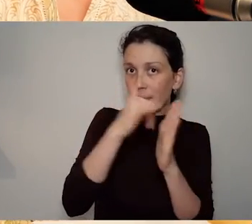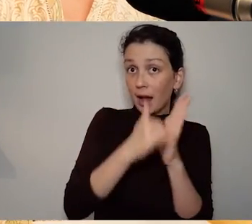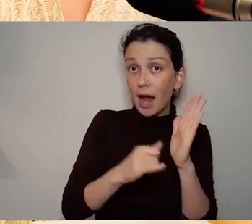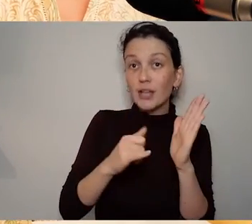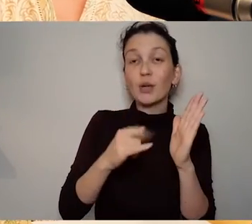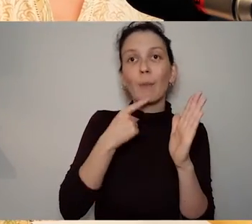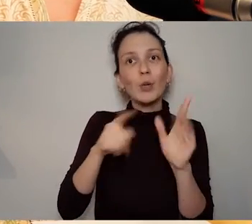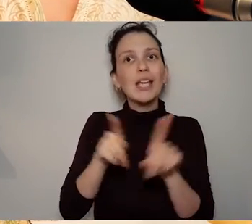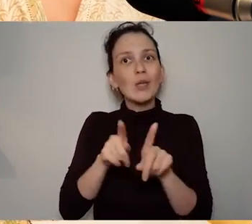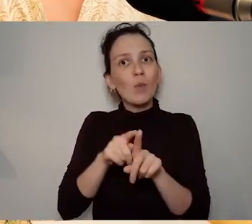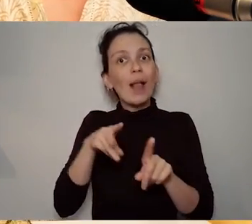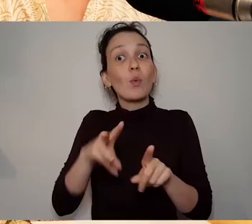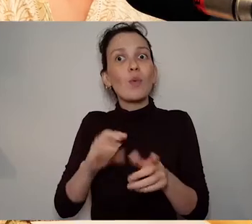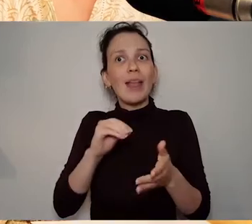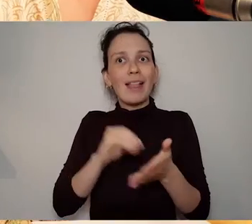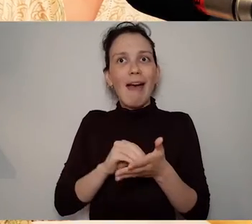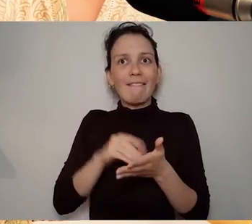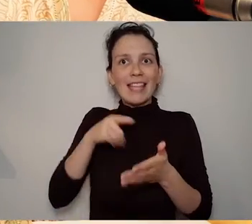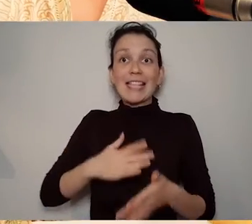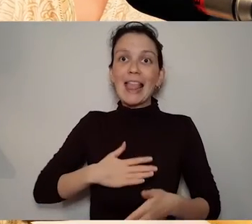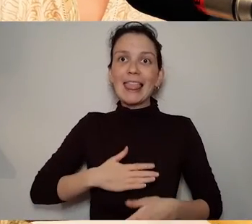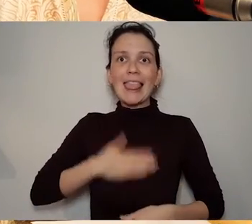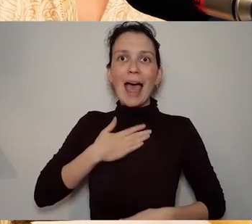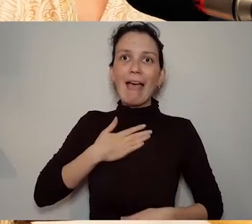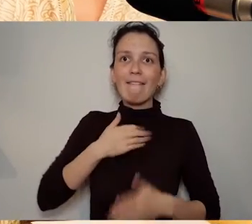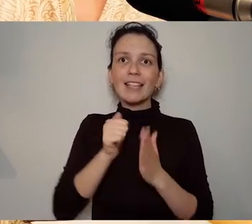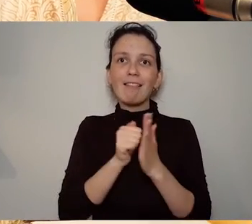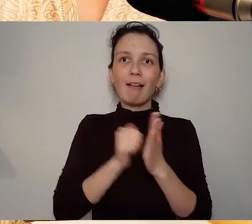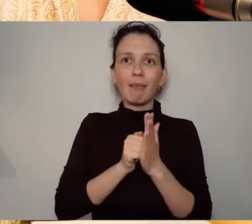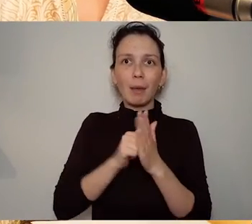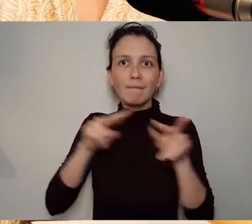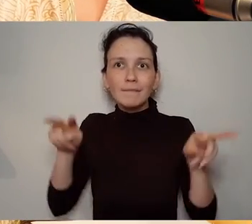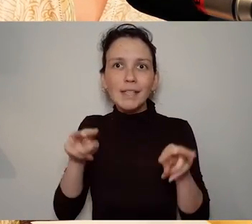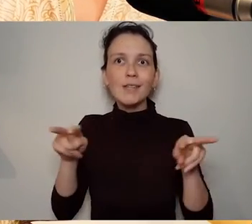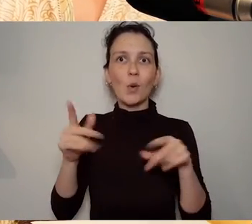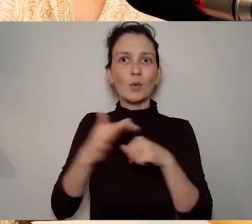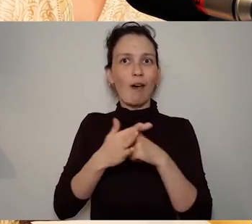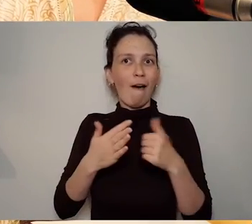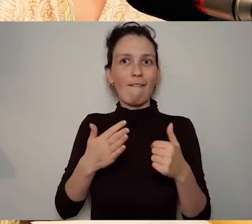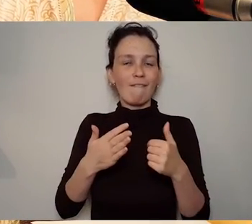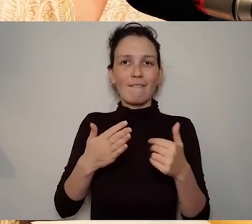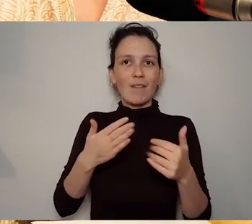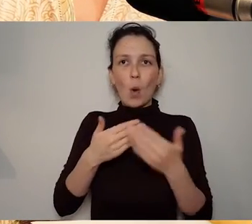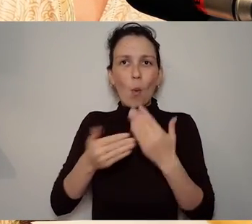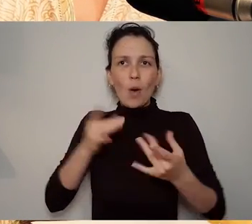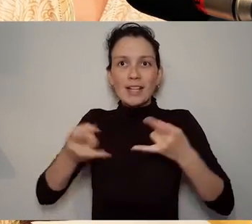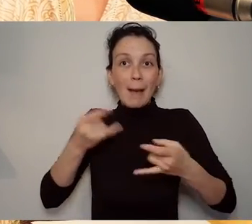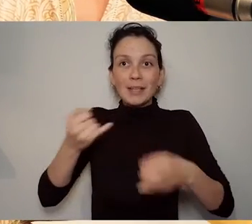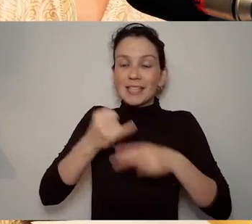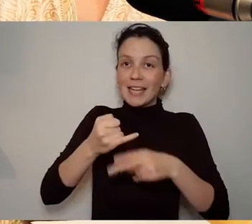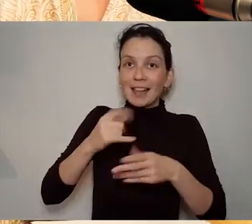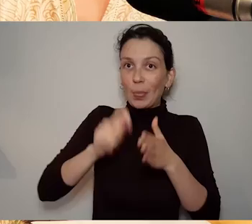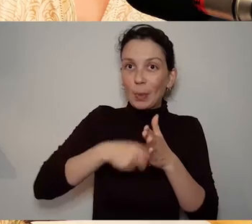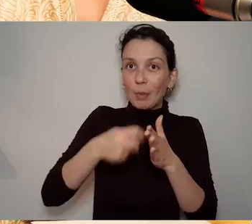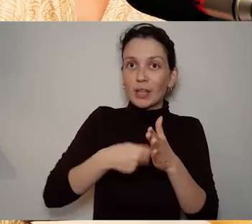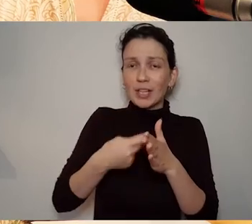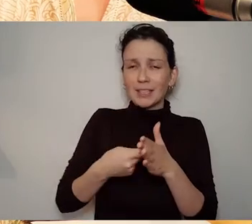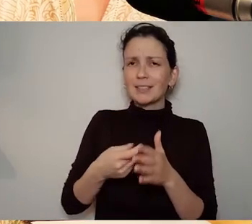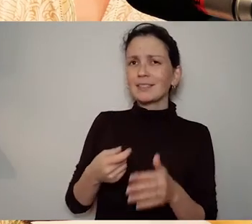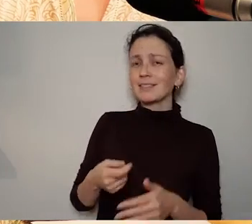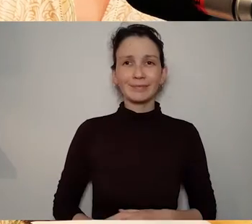Yeah and just to add to that I mean this is creative artistic output from